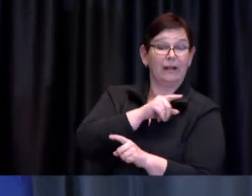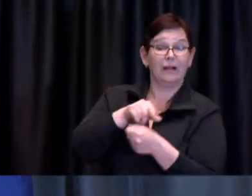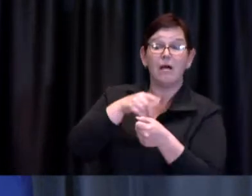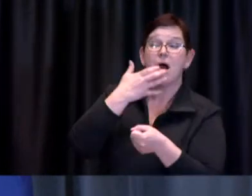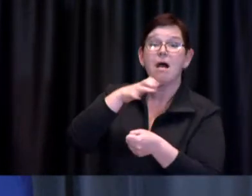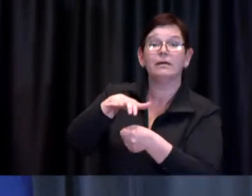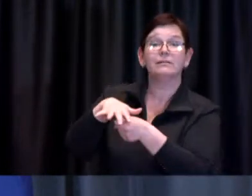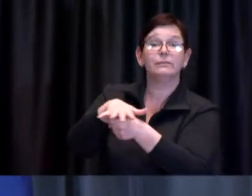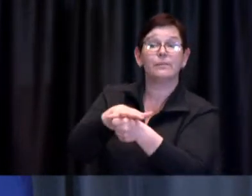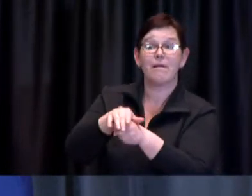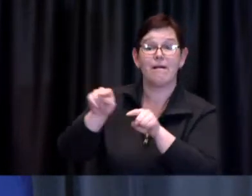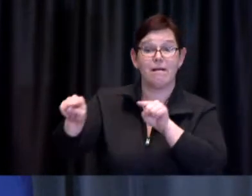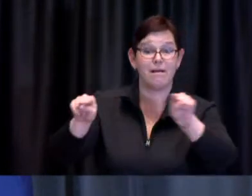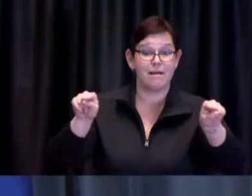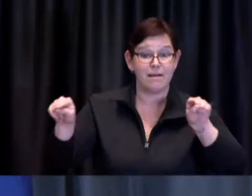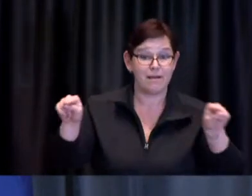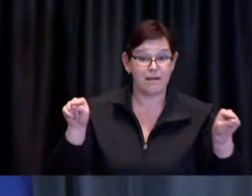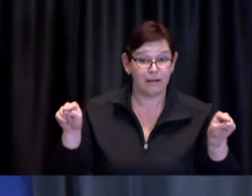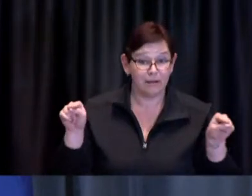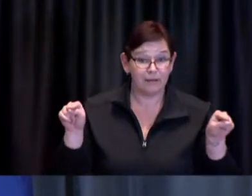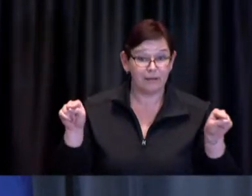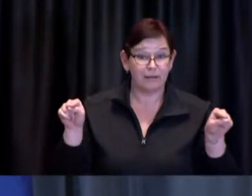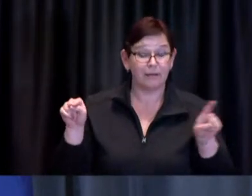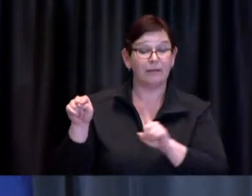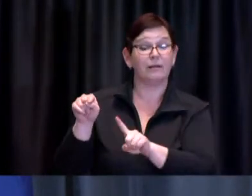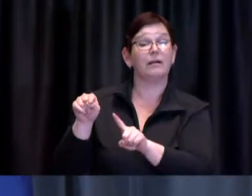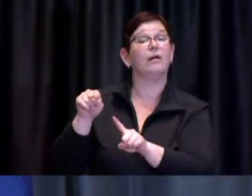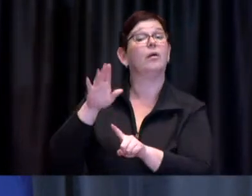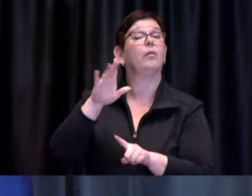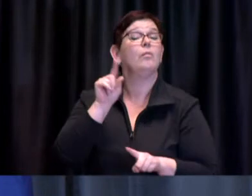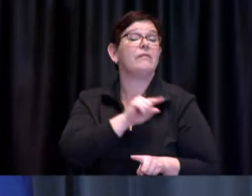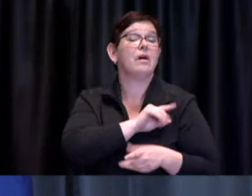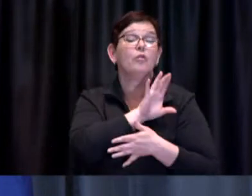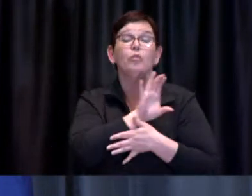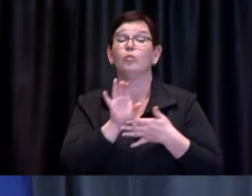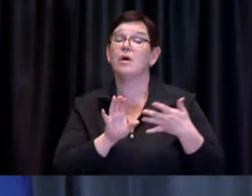This eligibility does not extend to clinics booked through the Provincial Booking System,